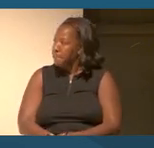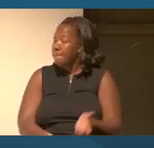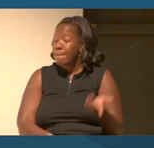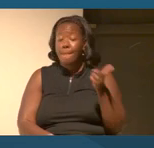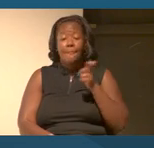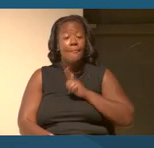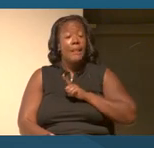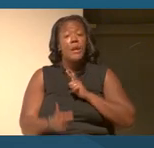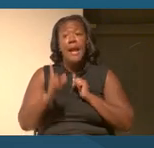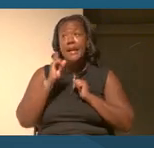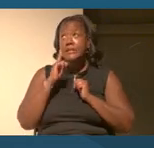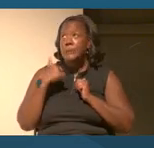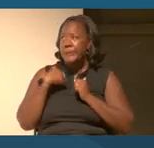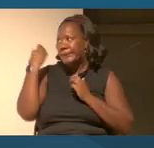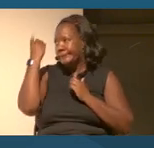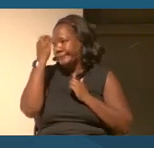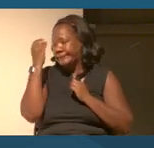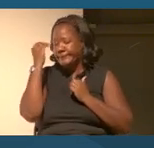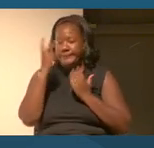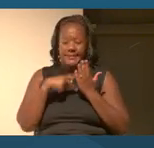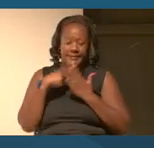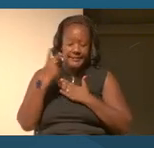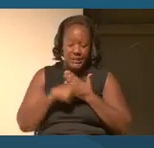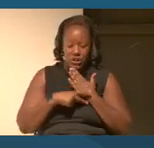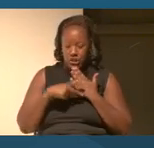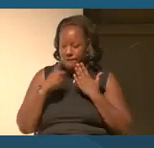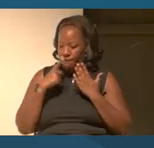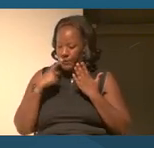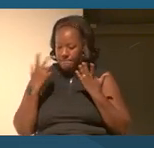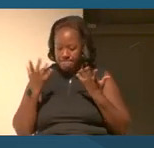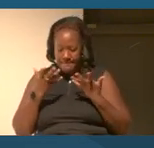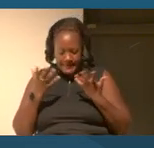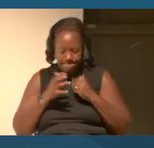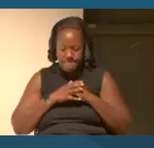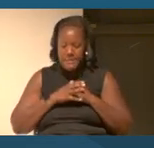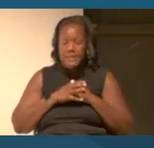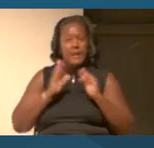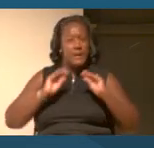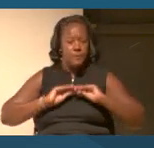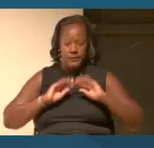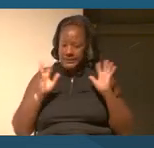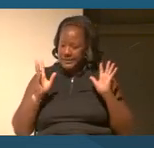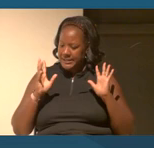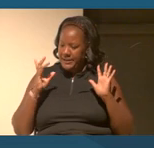this initiative, this Pan Smithsonian initiative would be, it was clear to us that while there